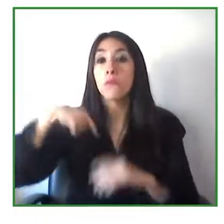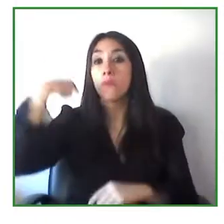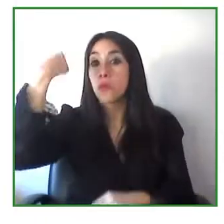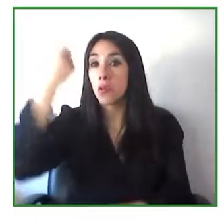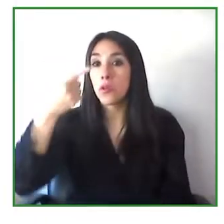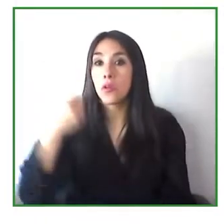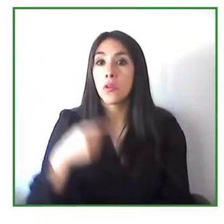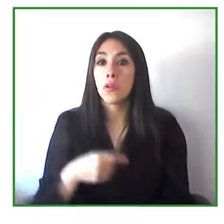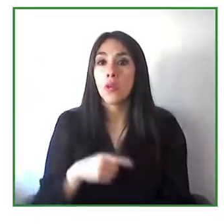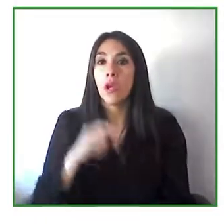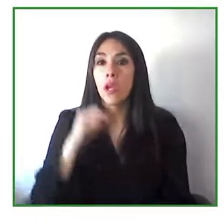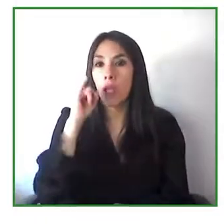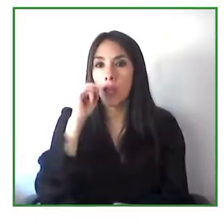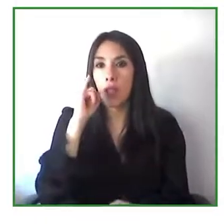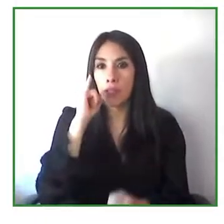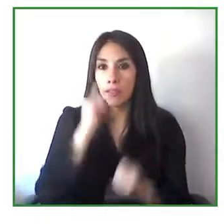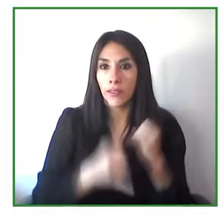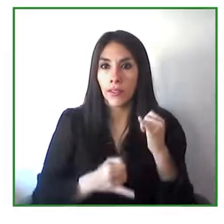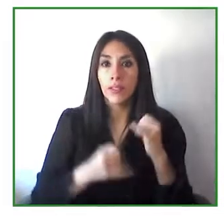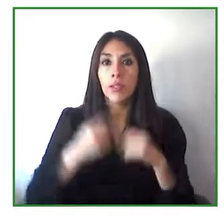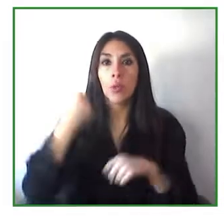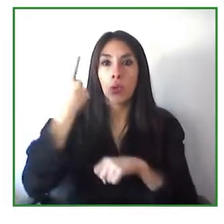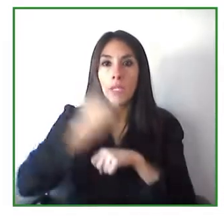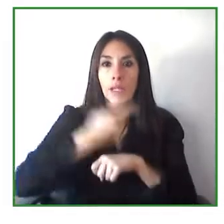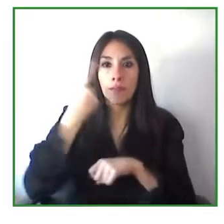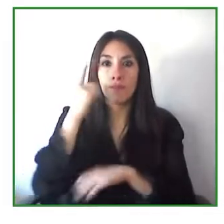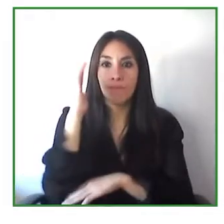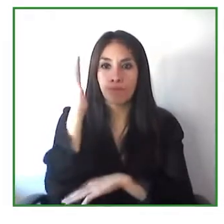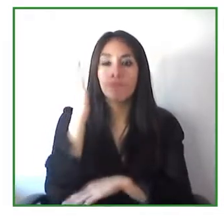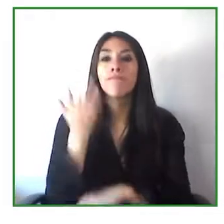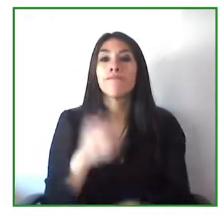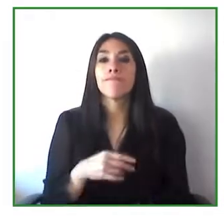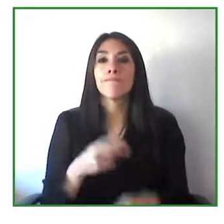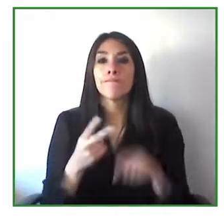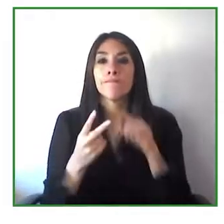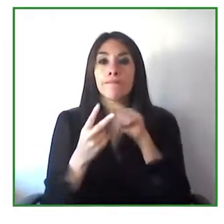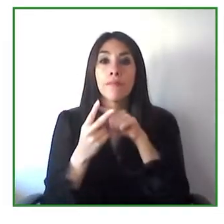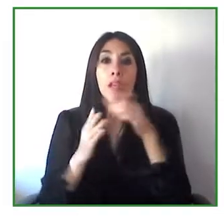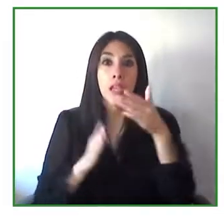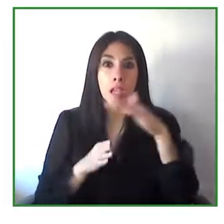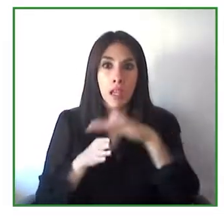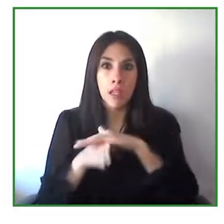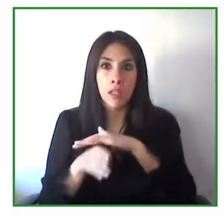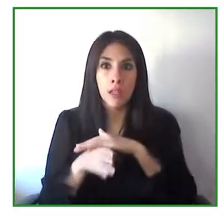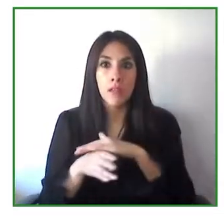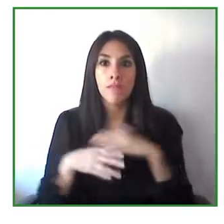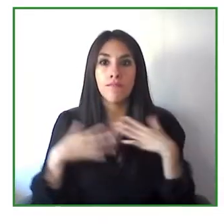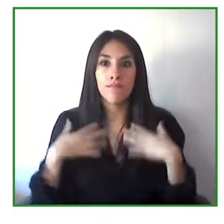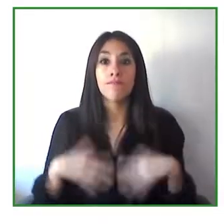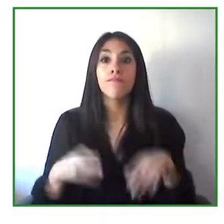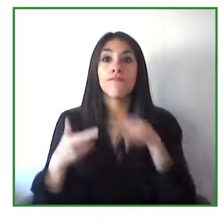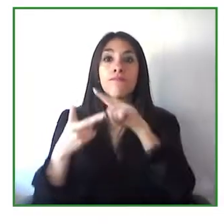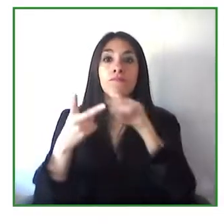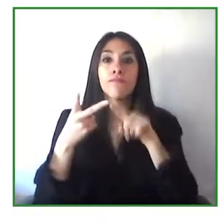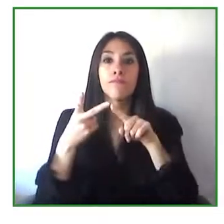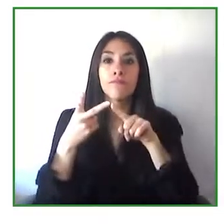to talk about two main topics from Physical Accessibility and Accessibility to Transportation and also Access to Culture.